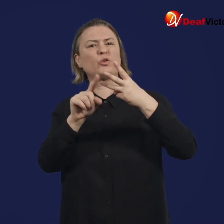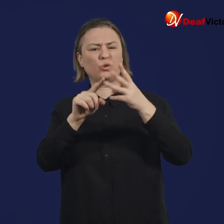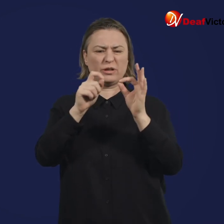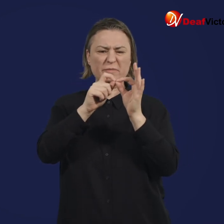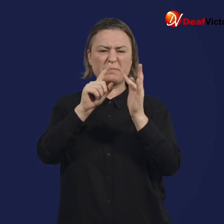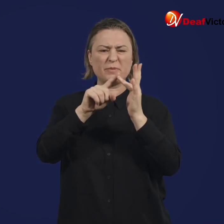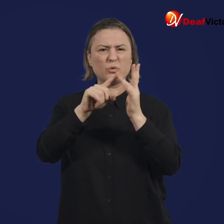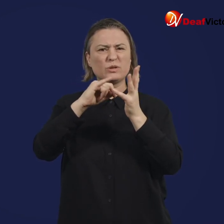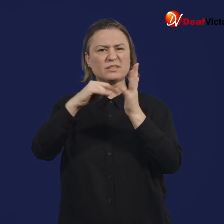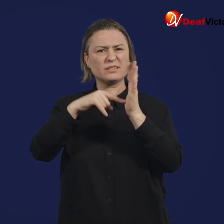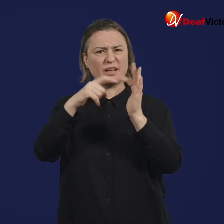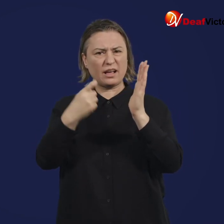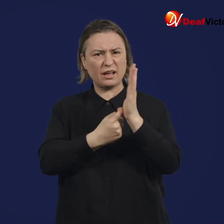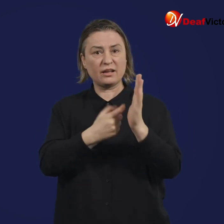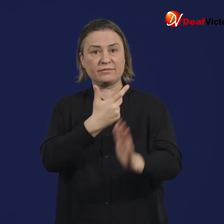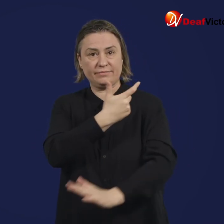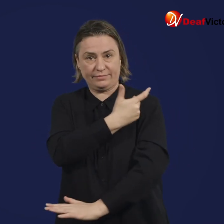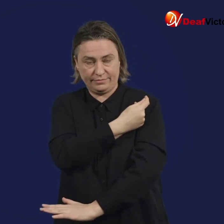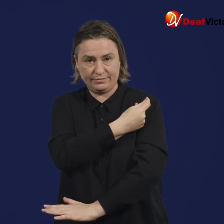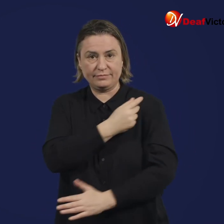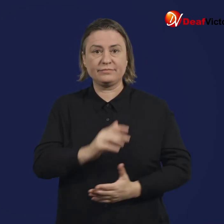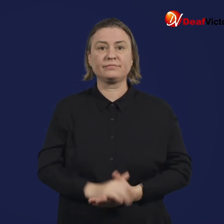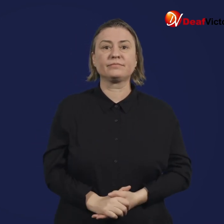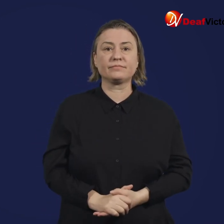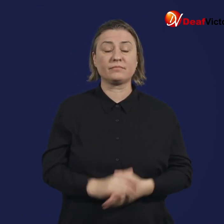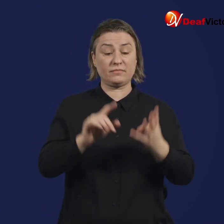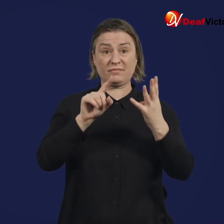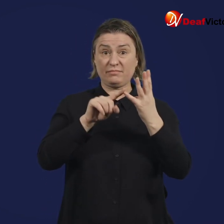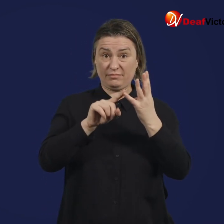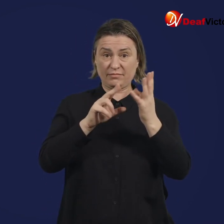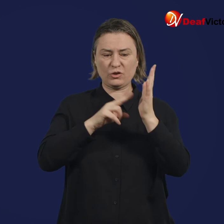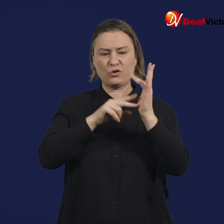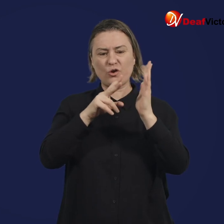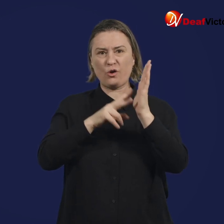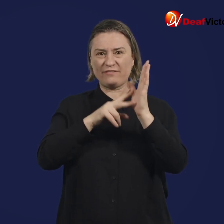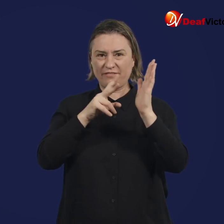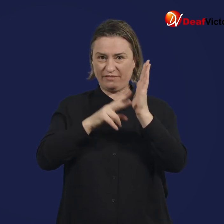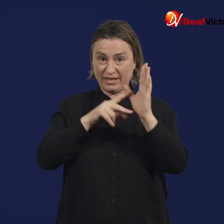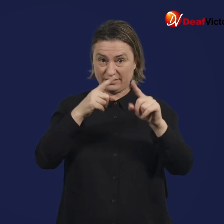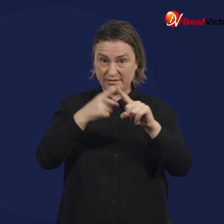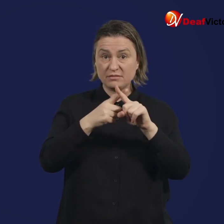including an additional 15 million doses of the Moderna updated variant booster vaccine in 2022.